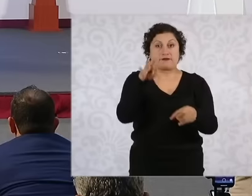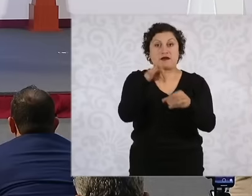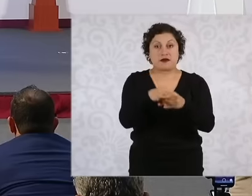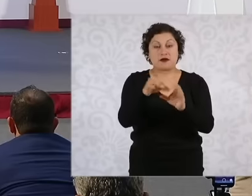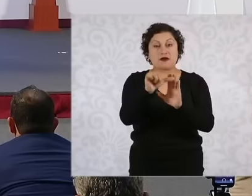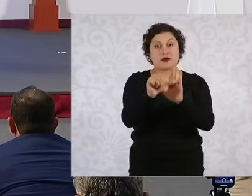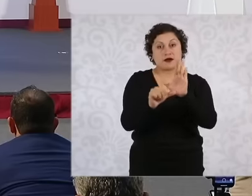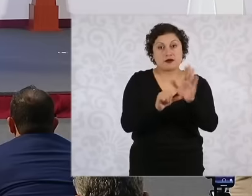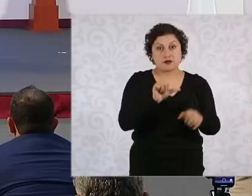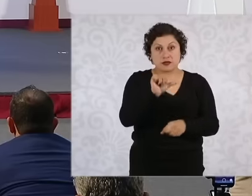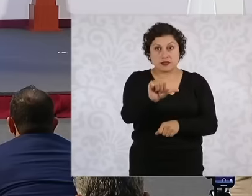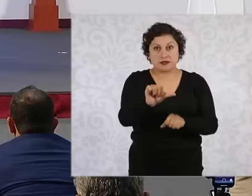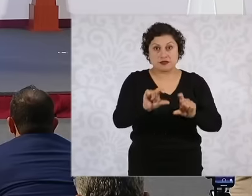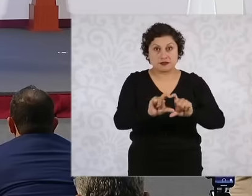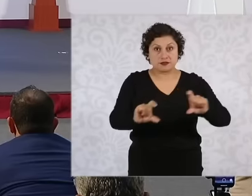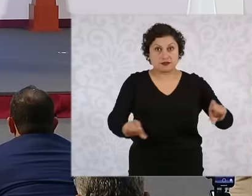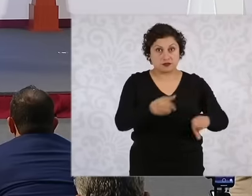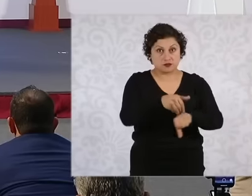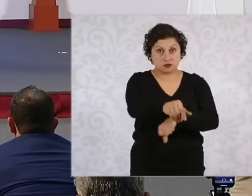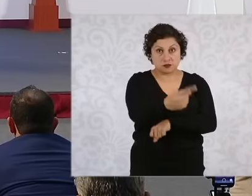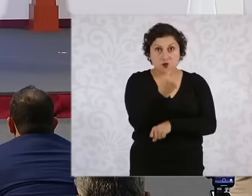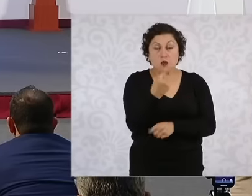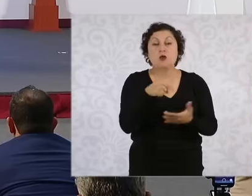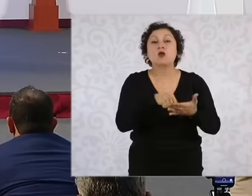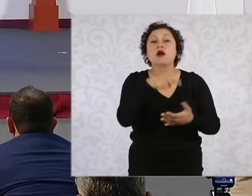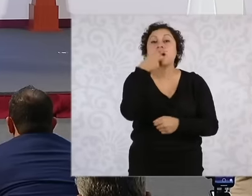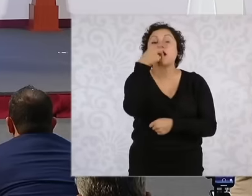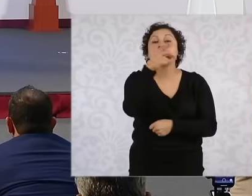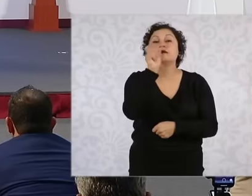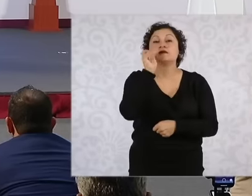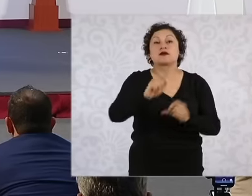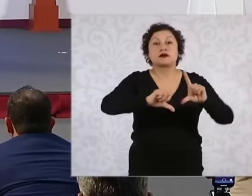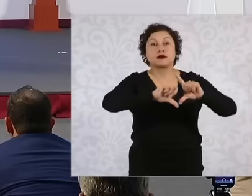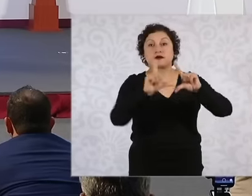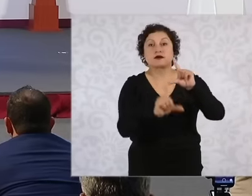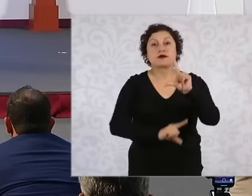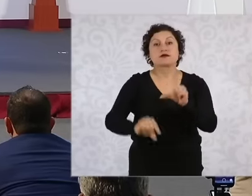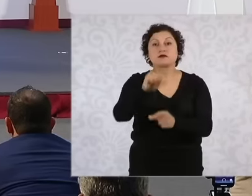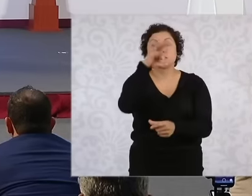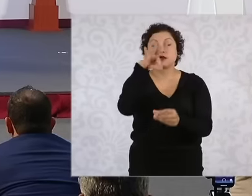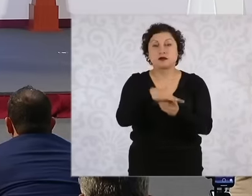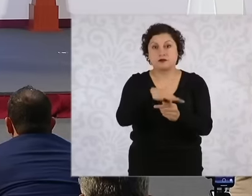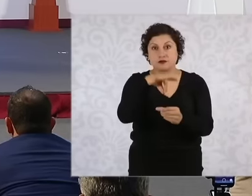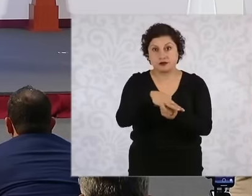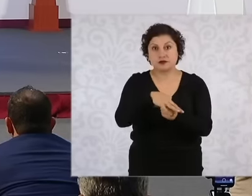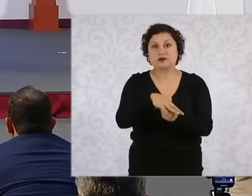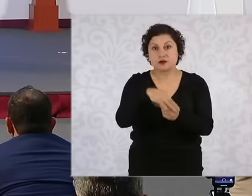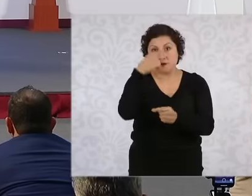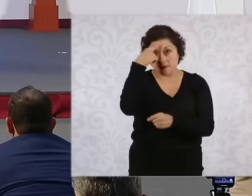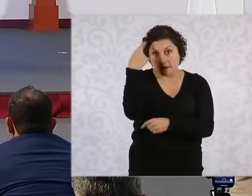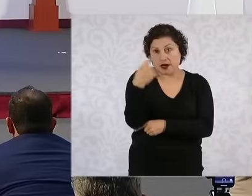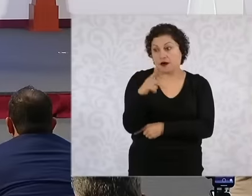numeral 1 says the national vote cast for multi-member deputies is divided by